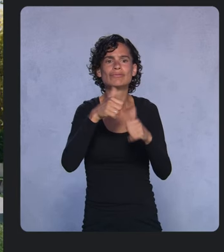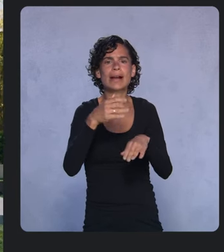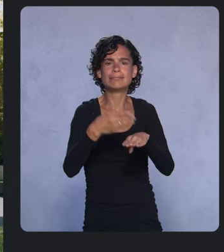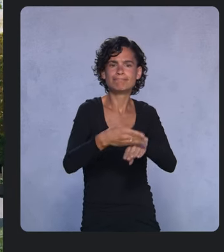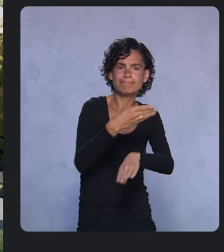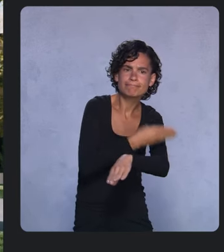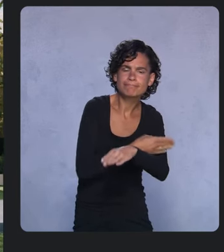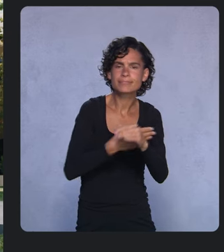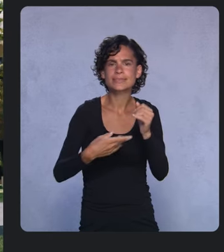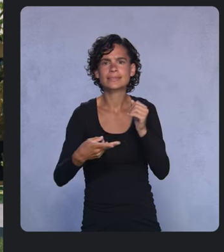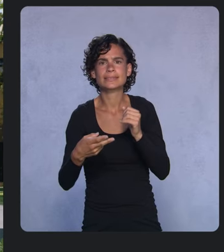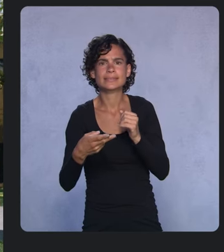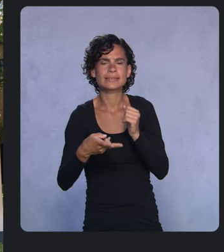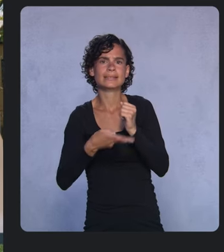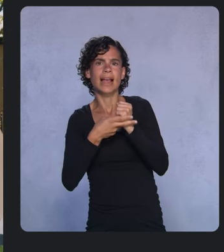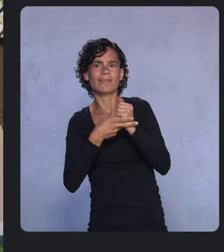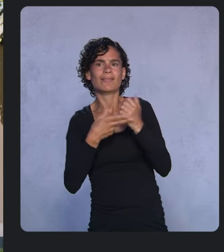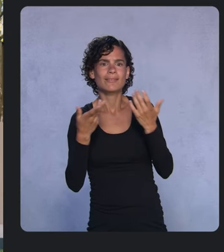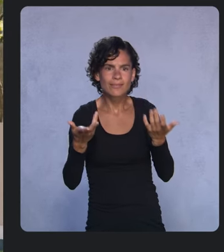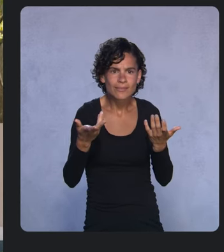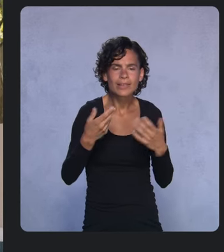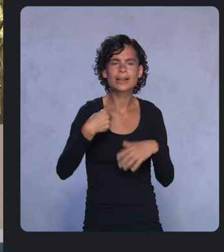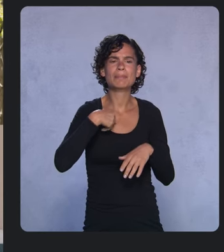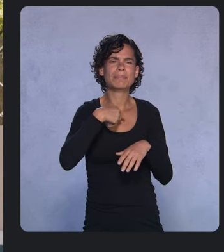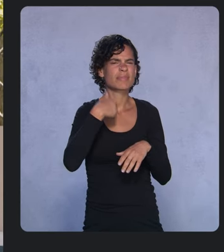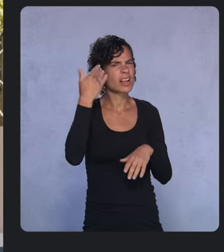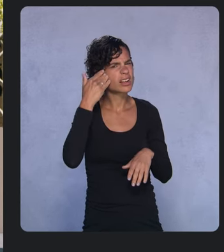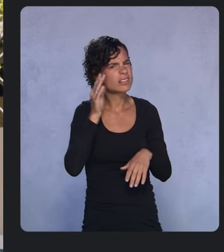We know this is frustrating, especially when it’s unpredictable.